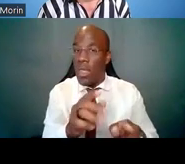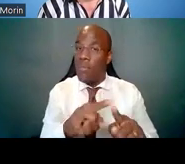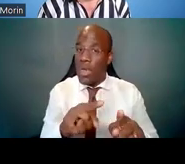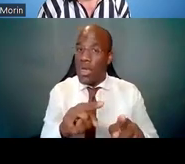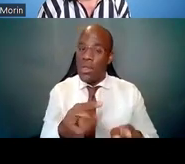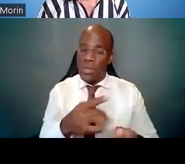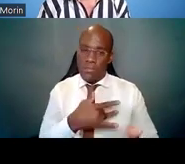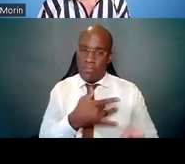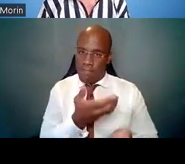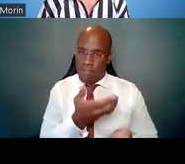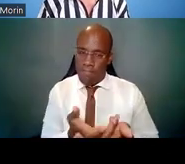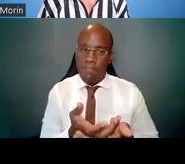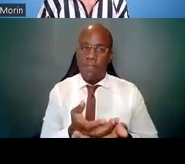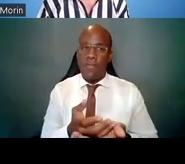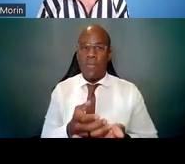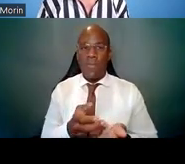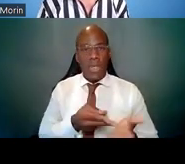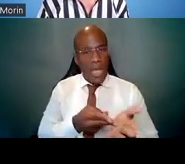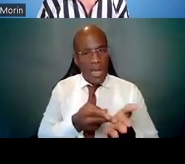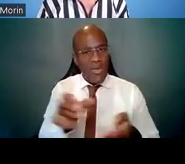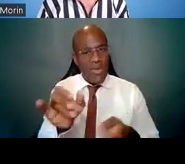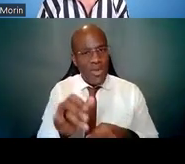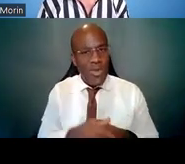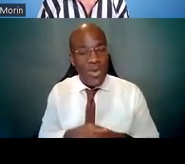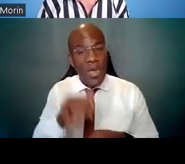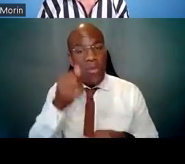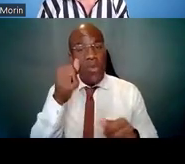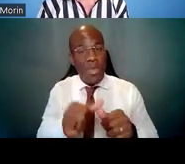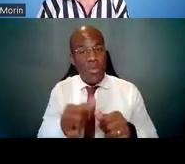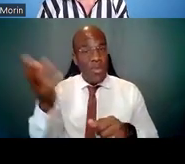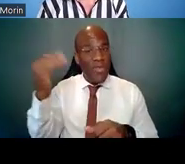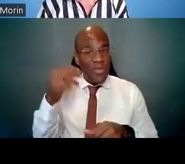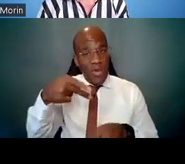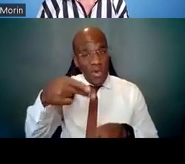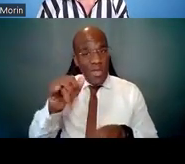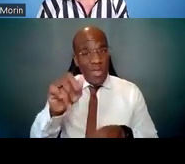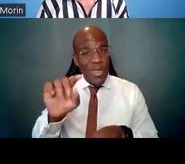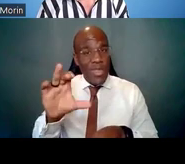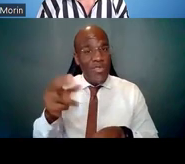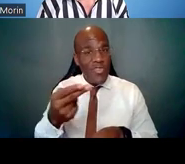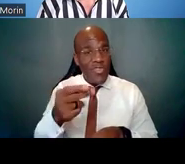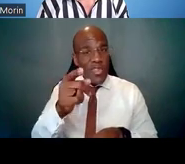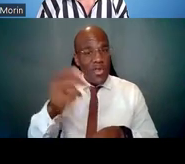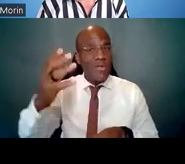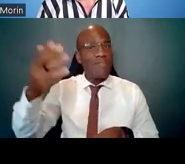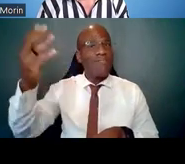Recall when we talked about having your pitch -- your pitch may be that you need more mentorship,